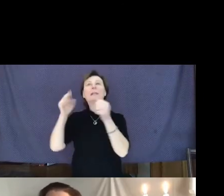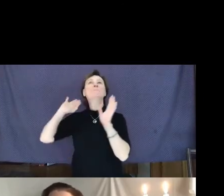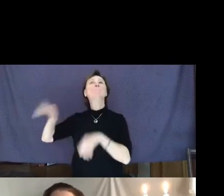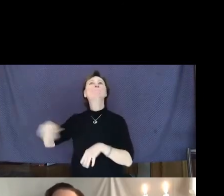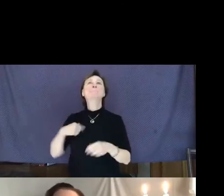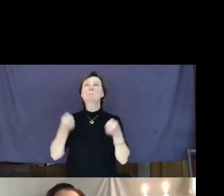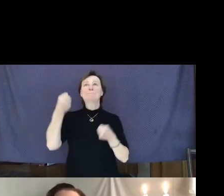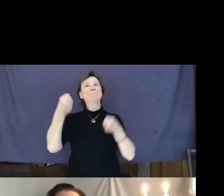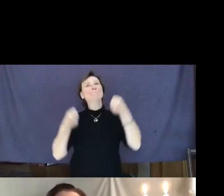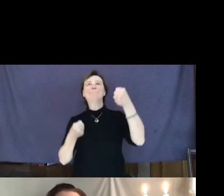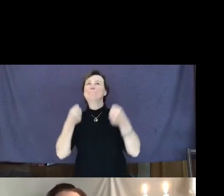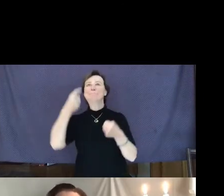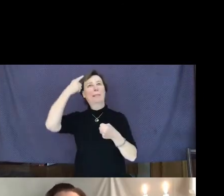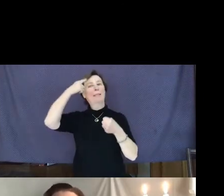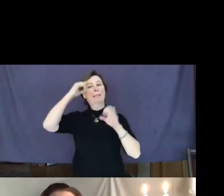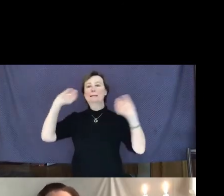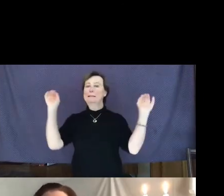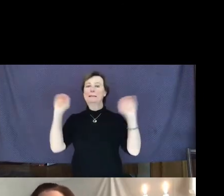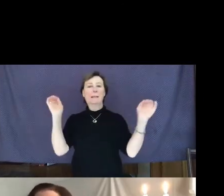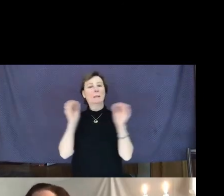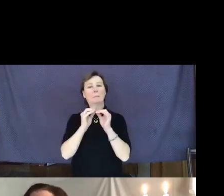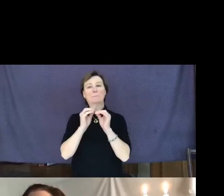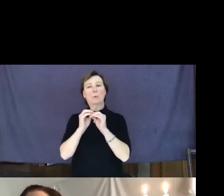nothing more about it.